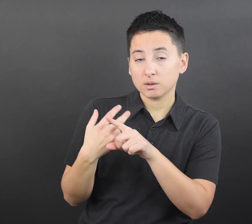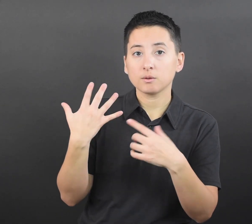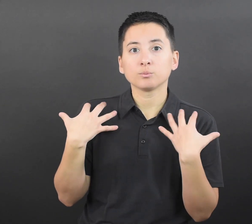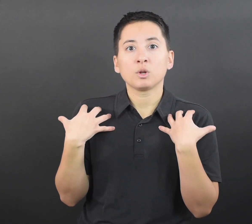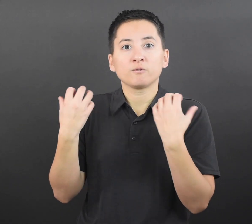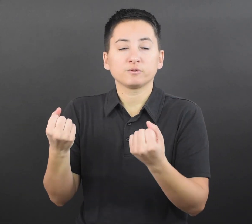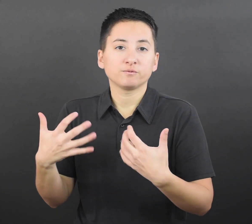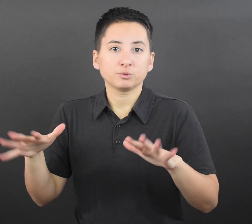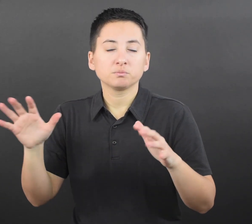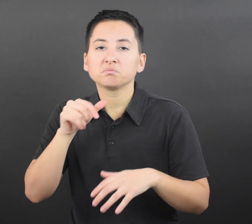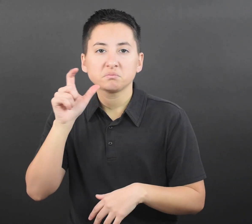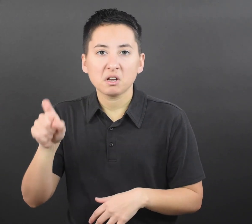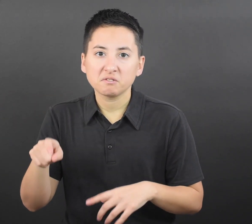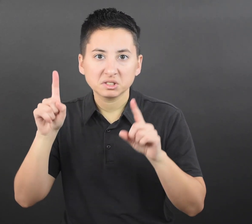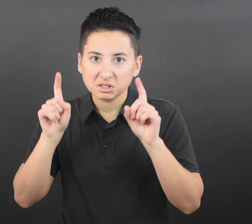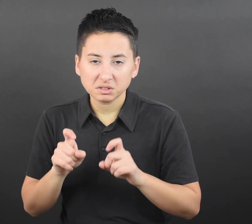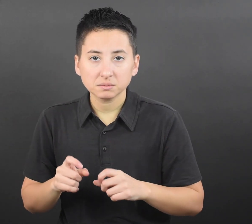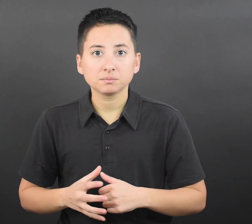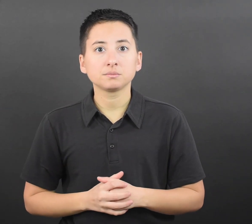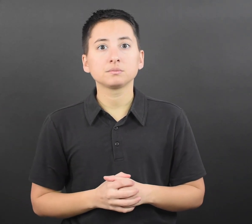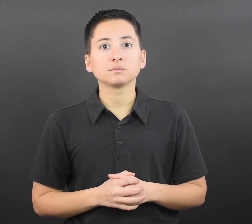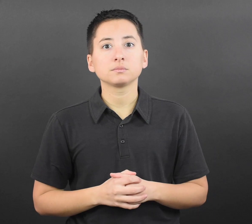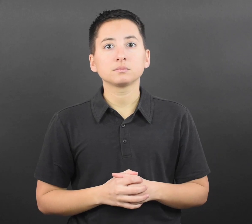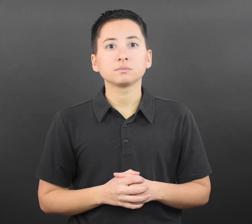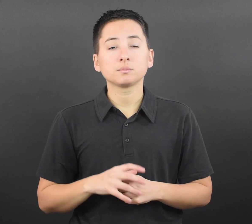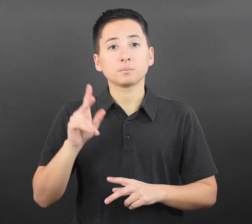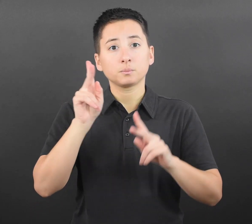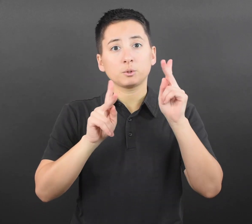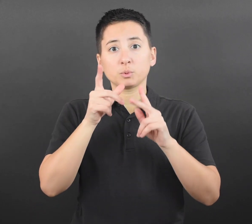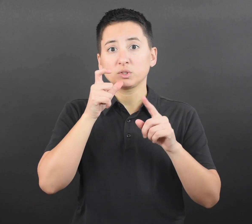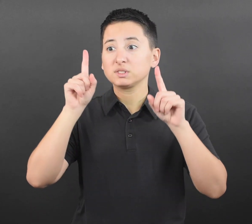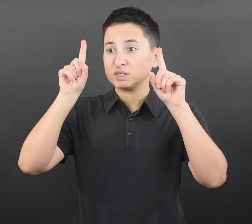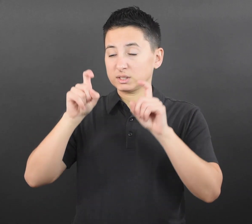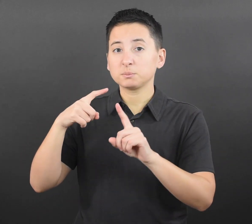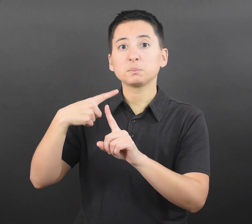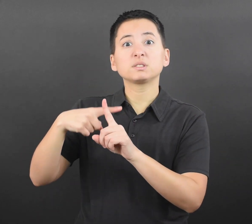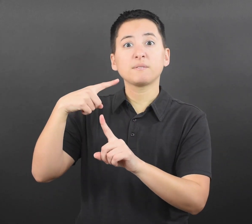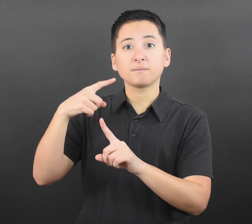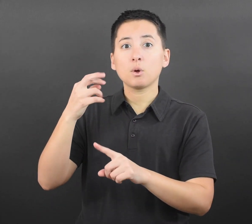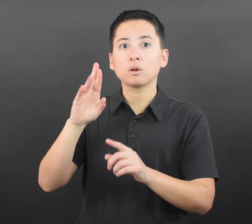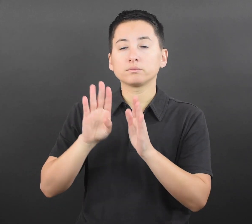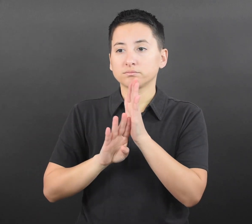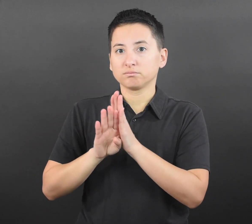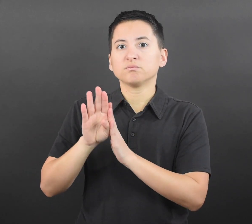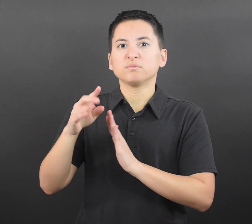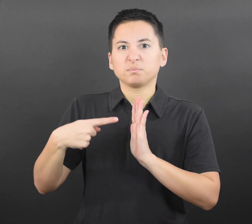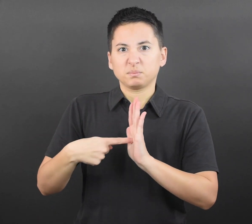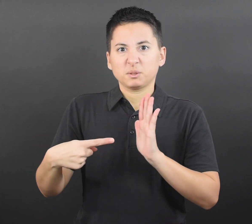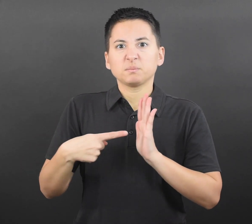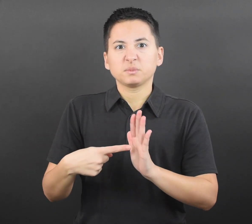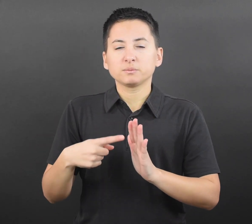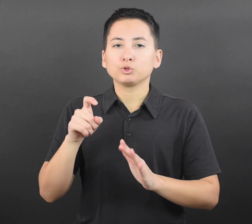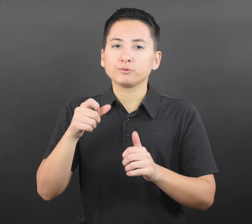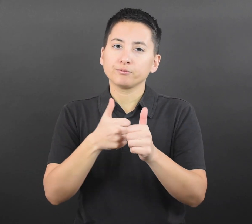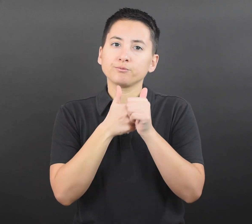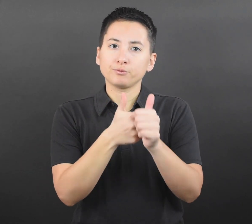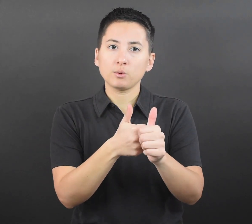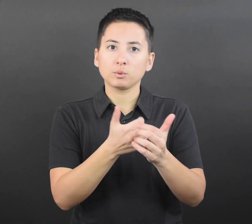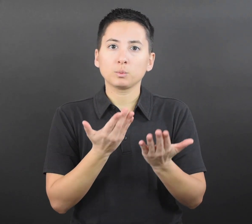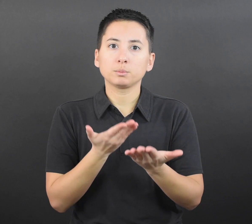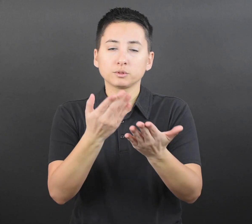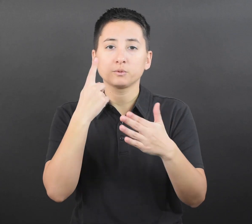unless they had confirmed COVID-19 in the last 90 days and subsequently recovered. Those who